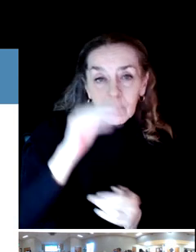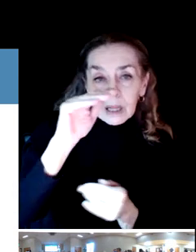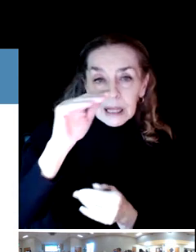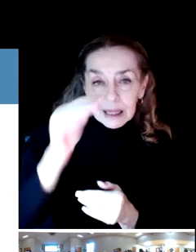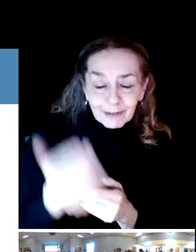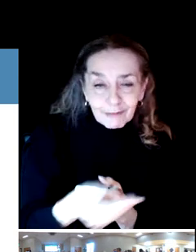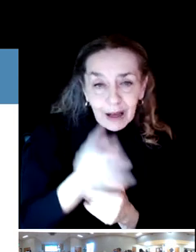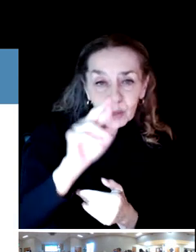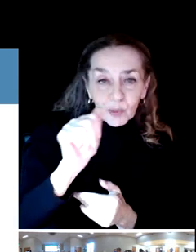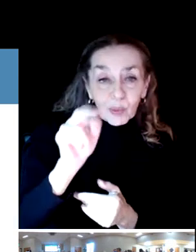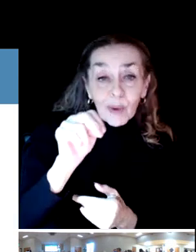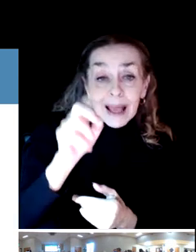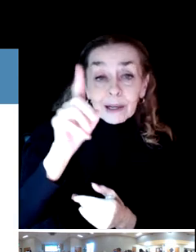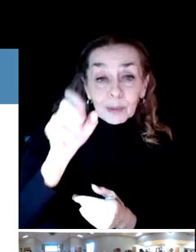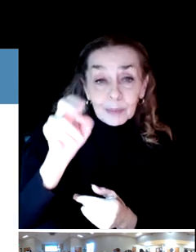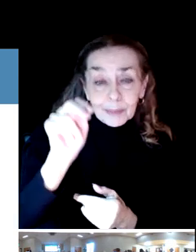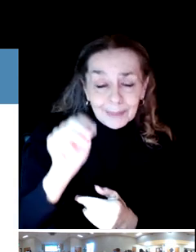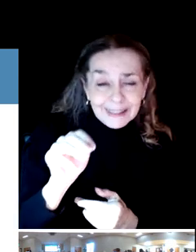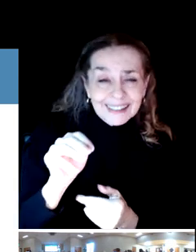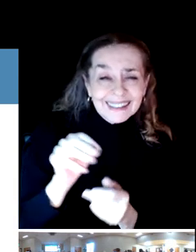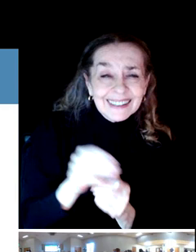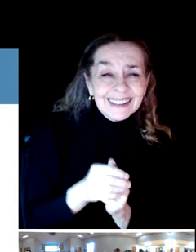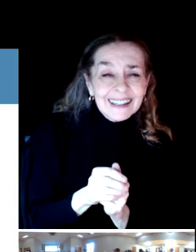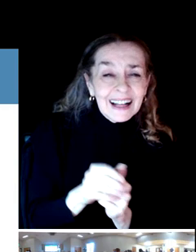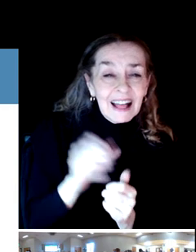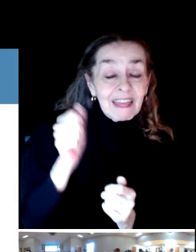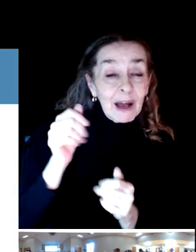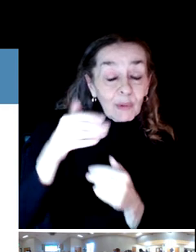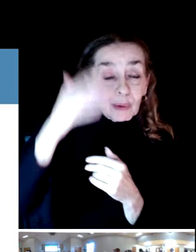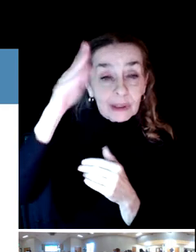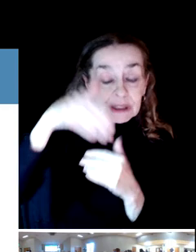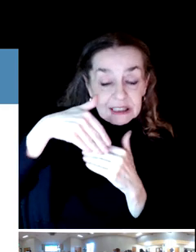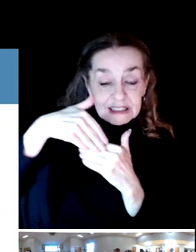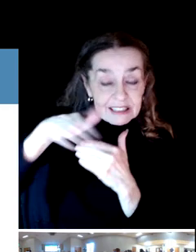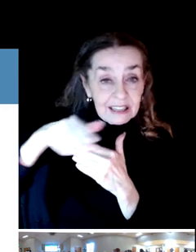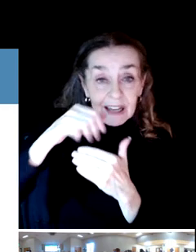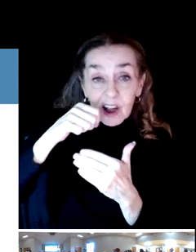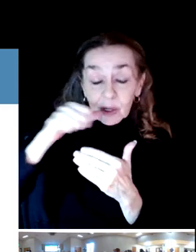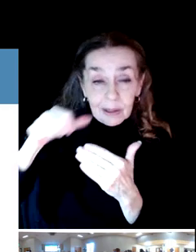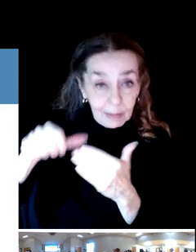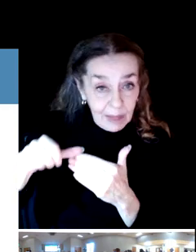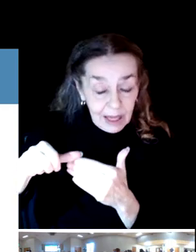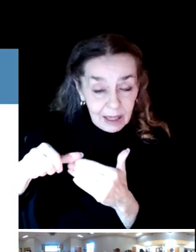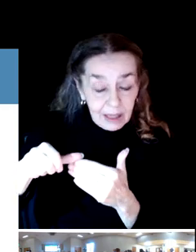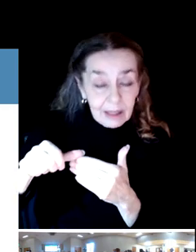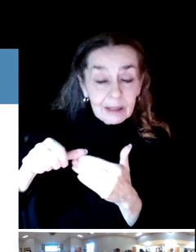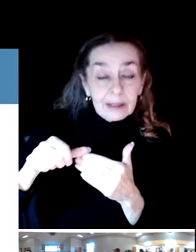The random survey will be mailed out, first a postcard and then a paper survey for roughly